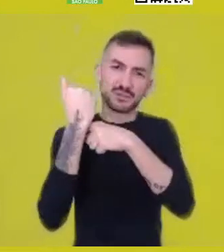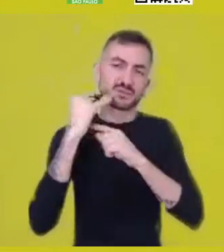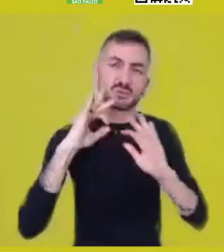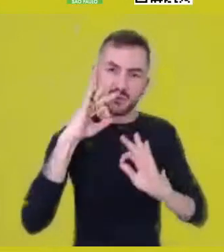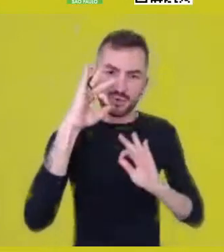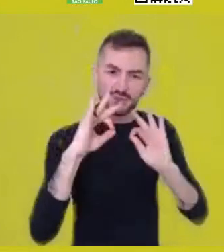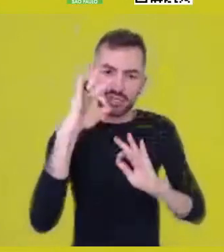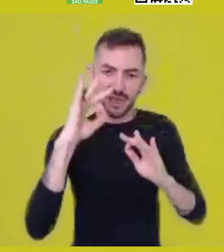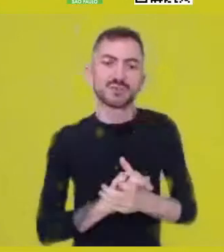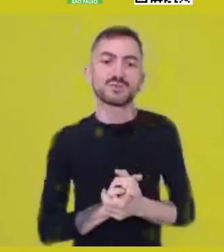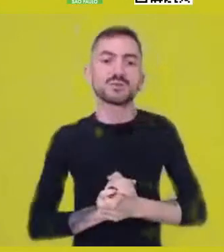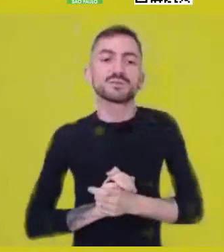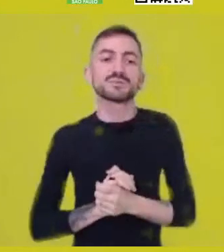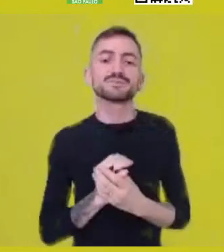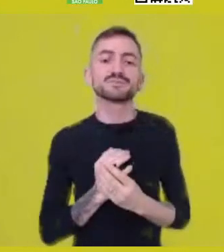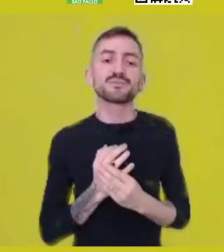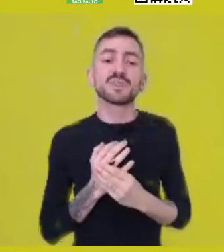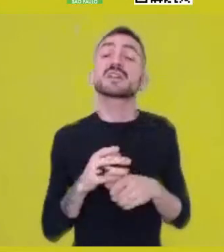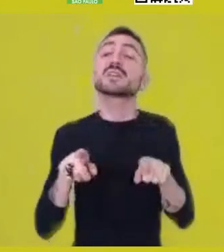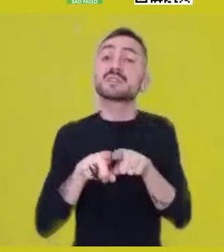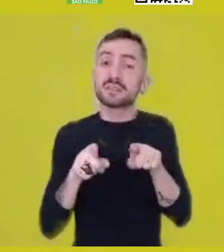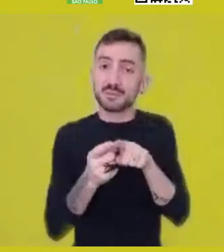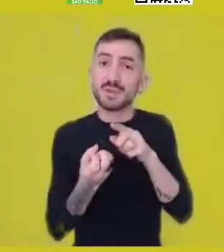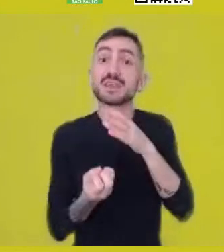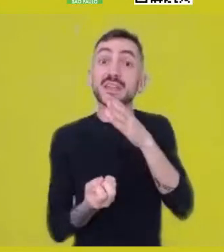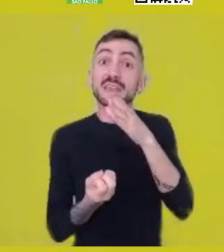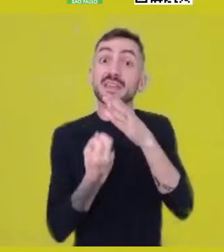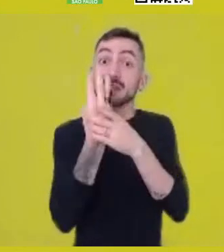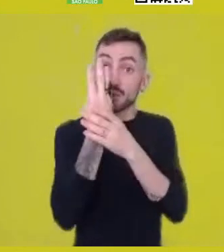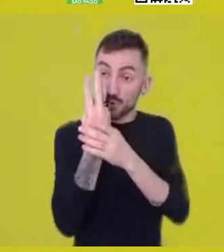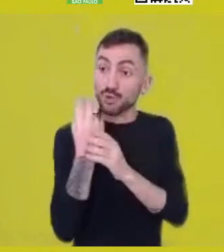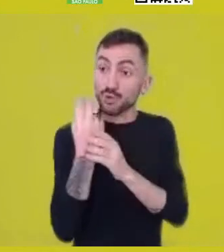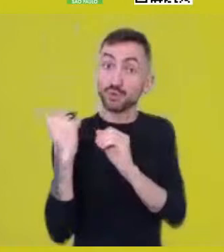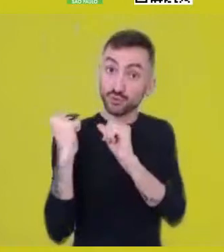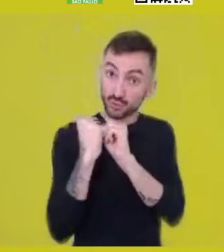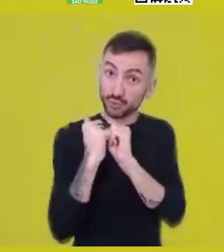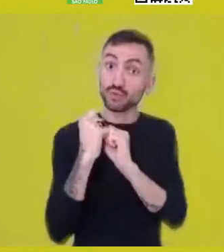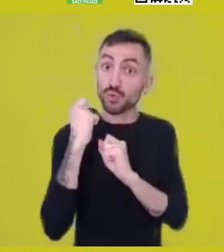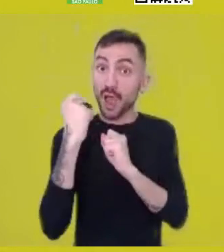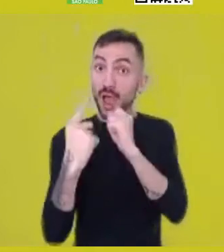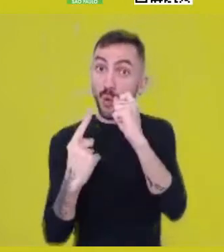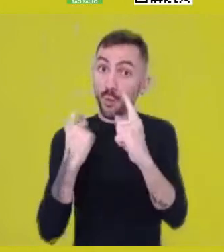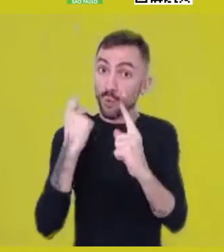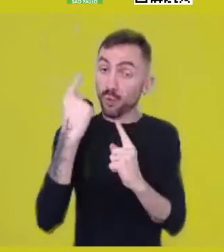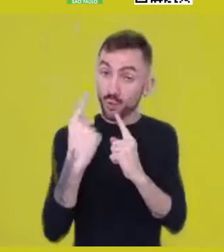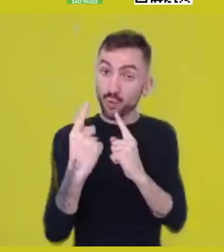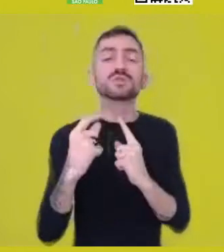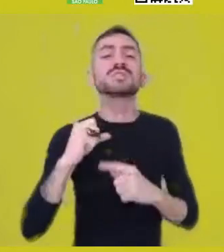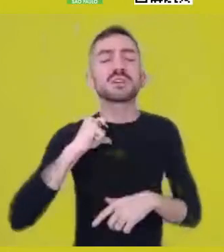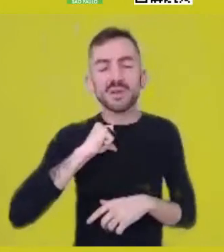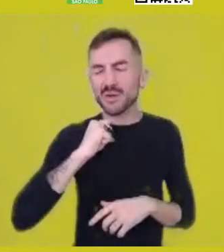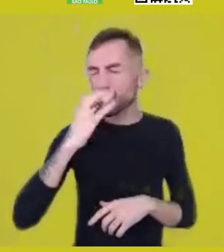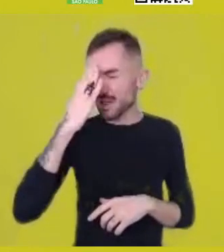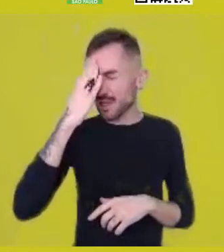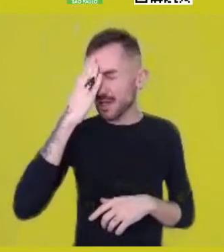a co-author of this project in many moments, so my thanks, my gratefulness goes out to both of them,